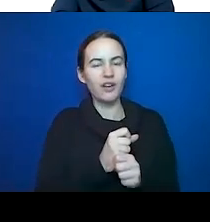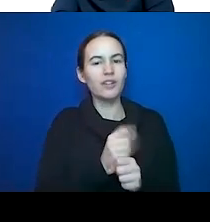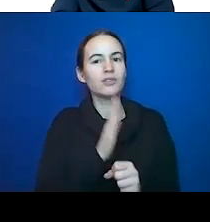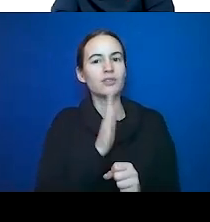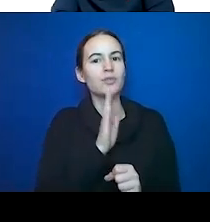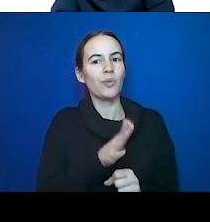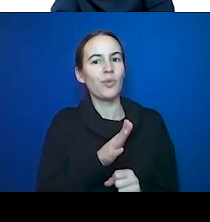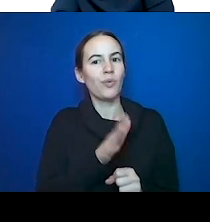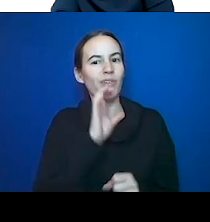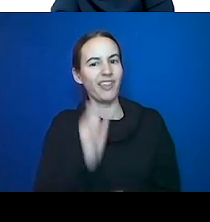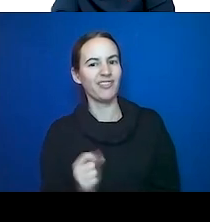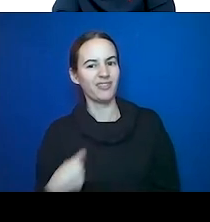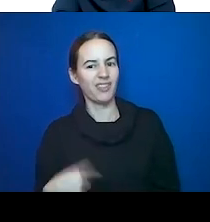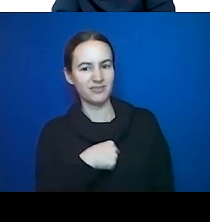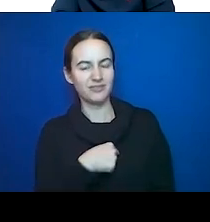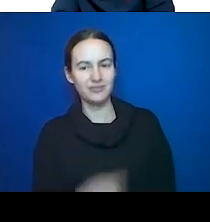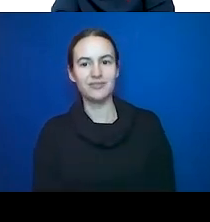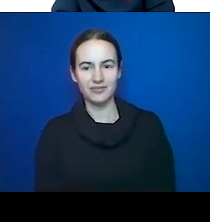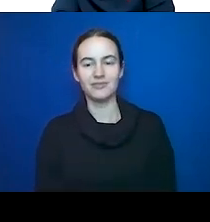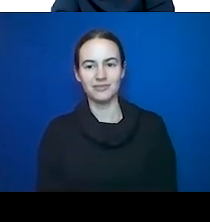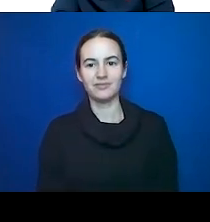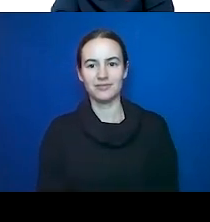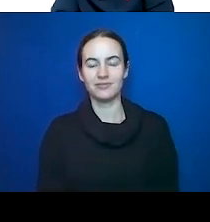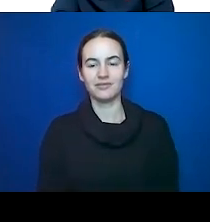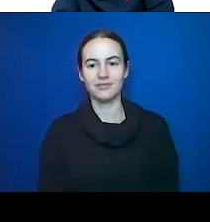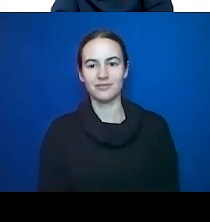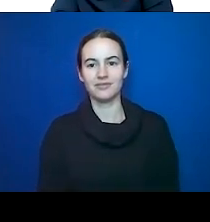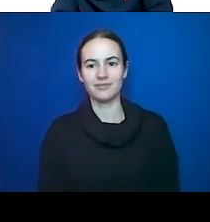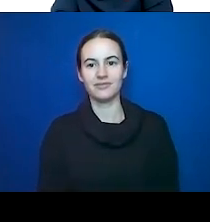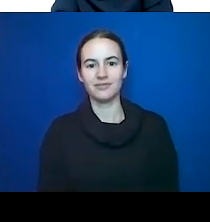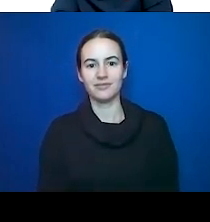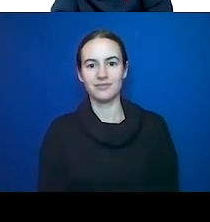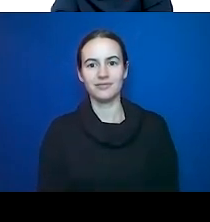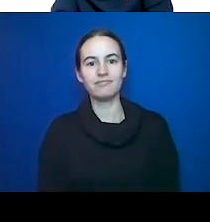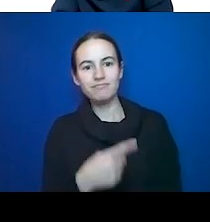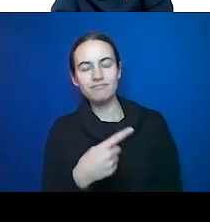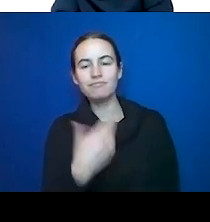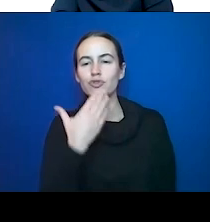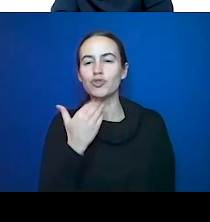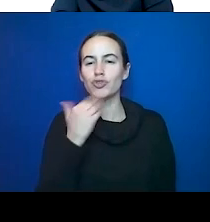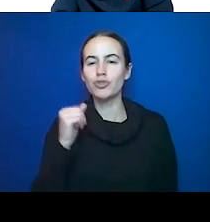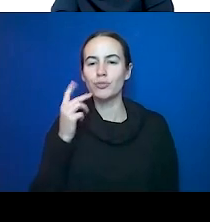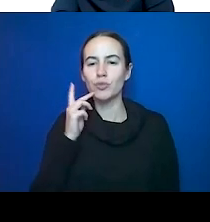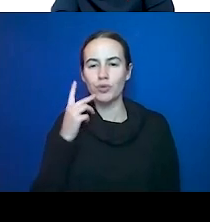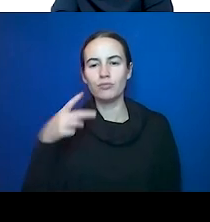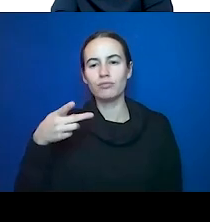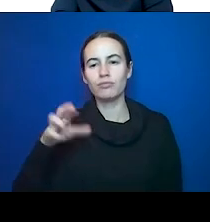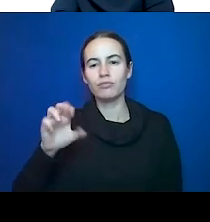of our bodies and the major source of these basically sugared proteins are the things that we eat. And if you look at